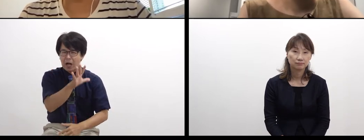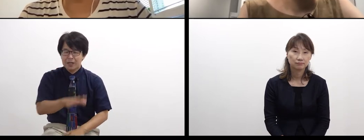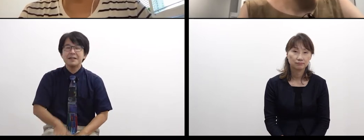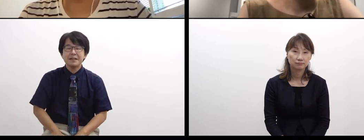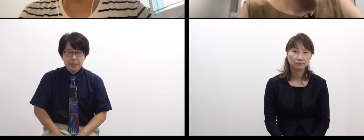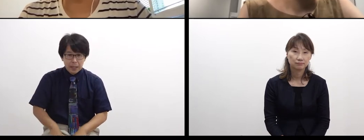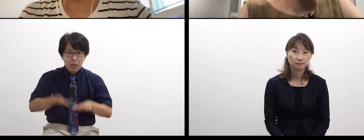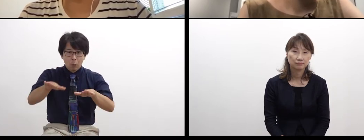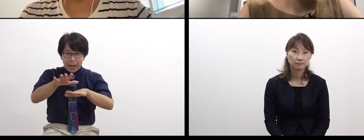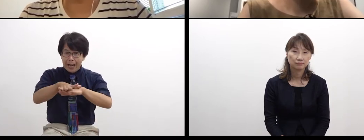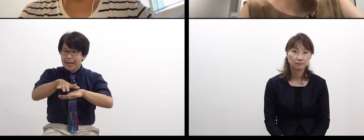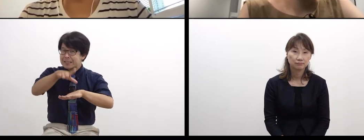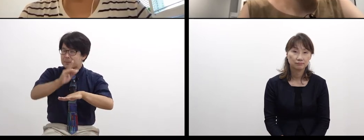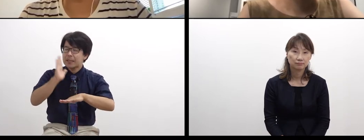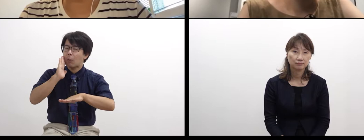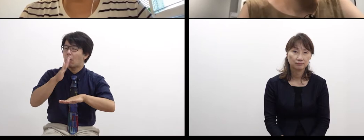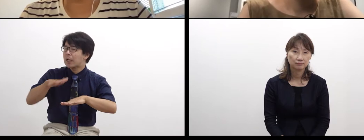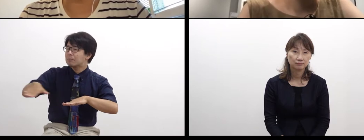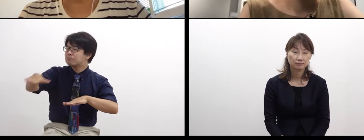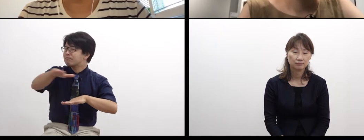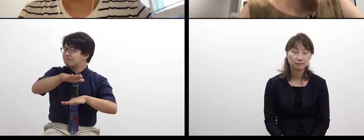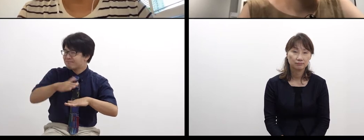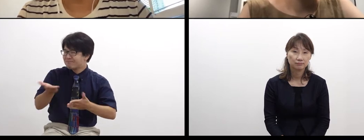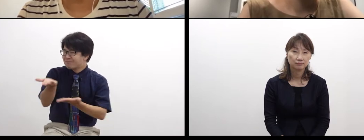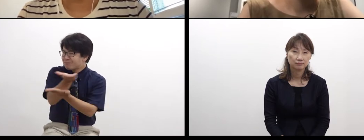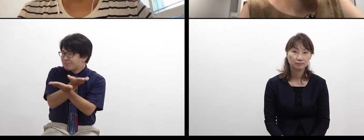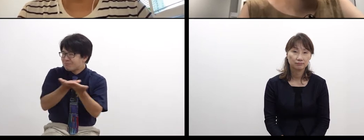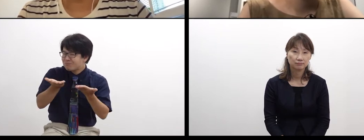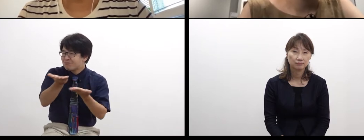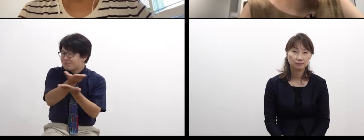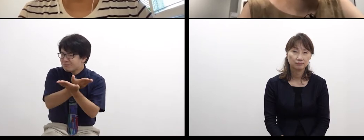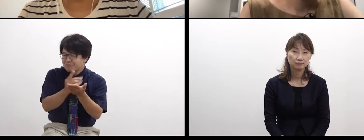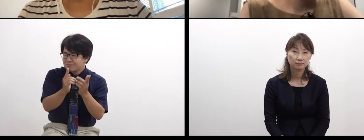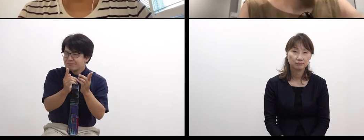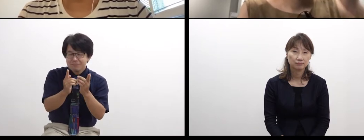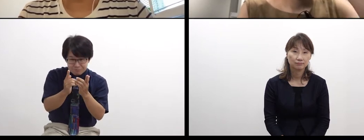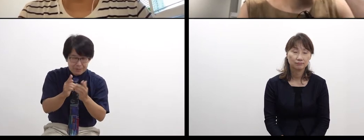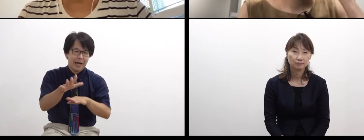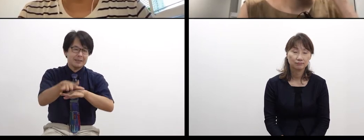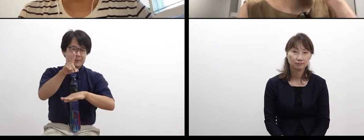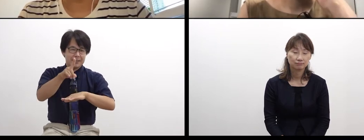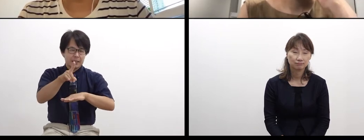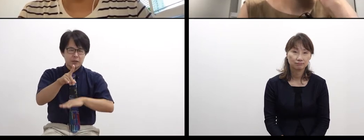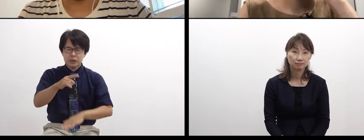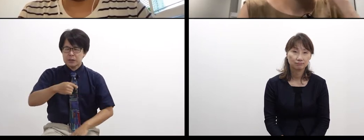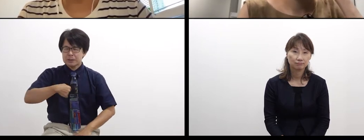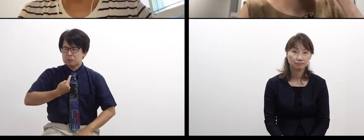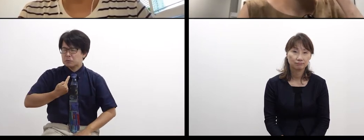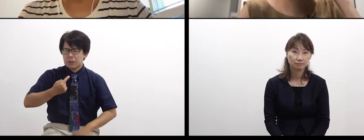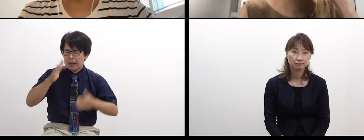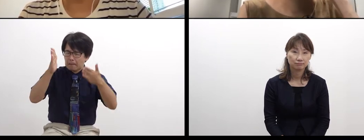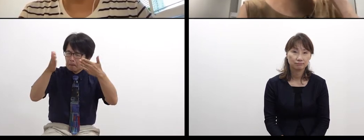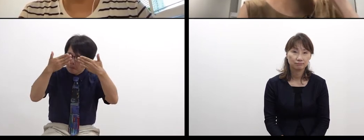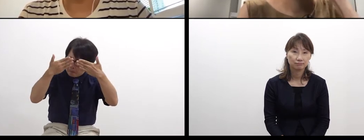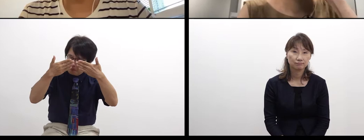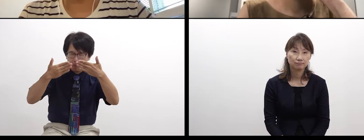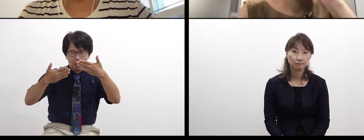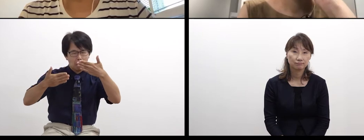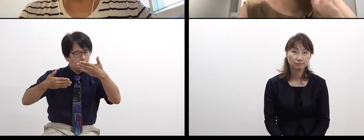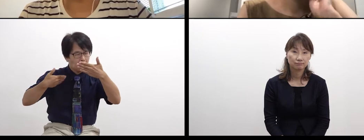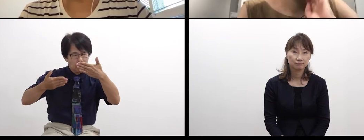so it’s her first time to do that. It’s a new world for her,